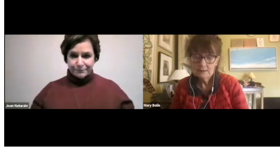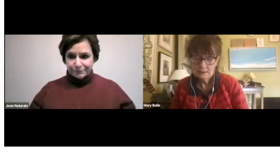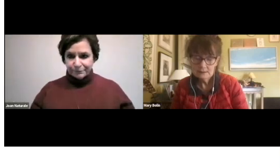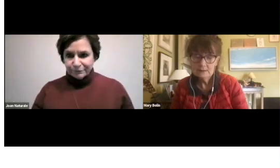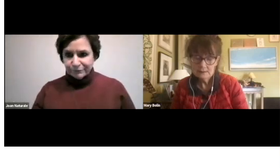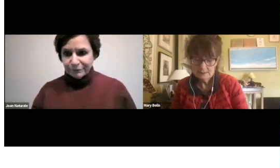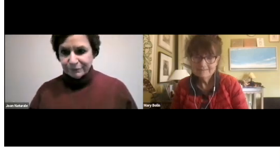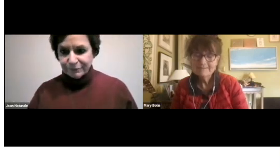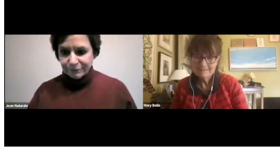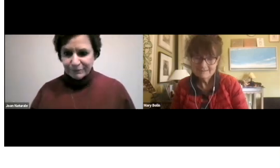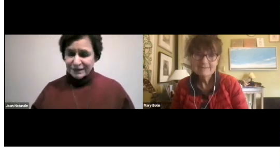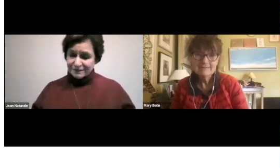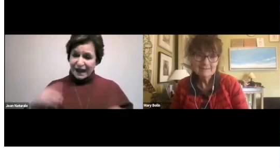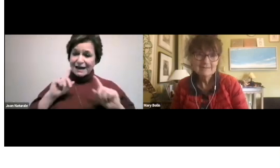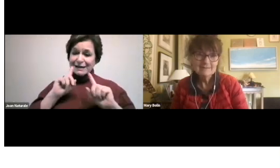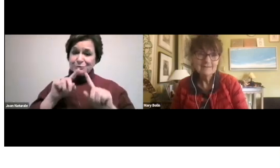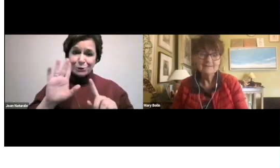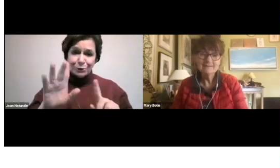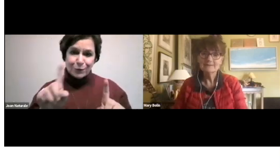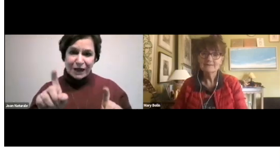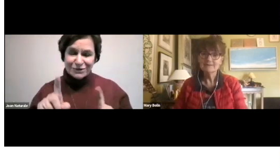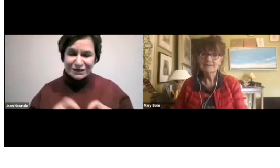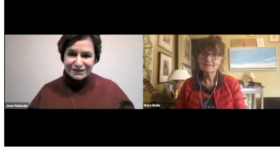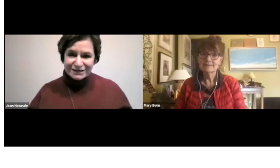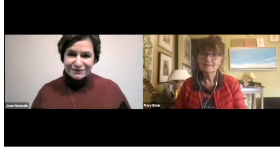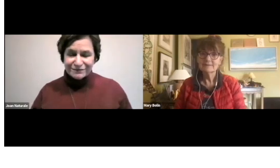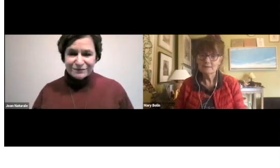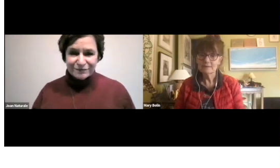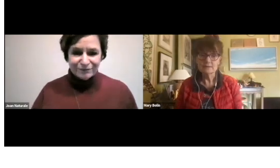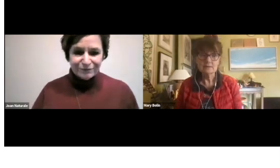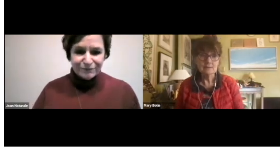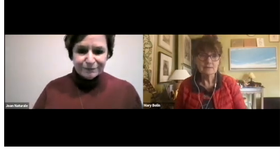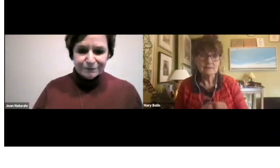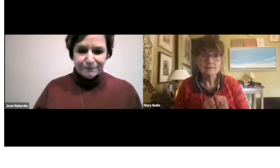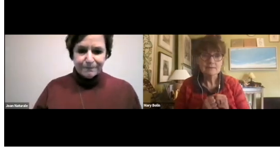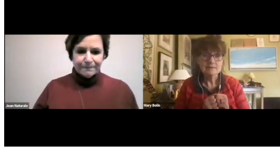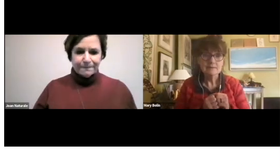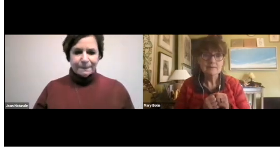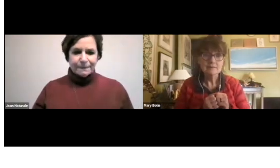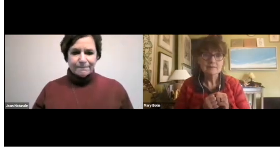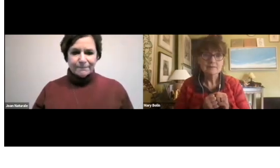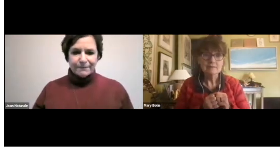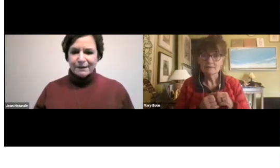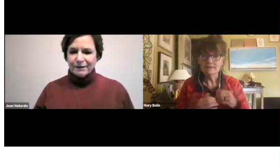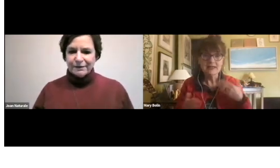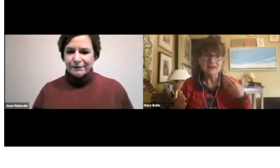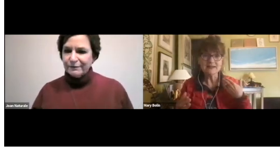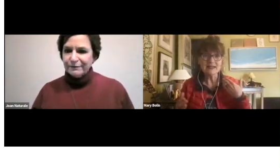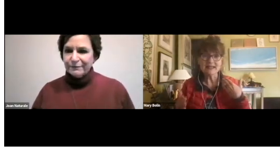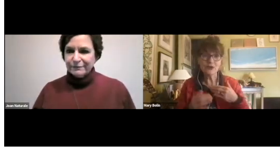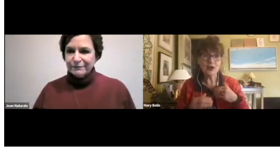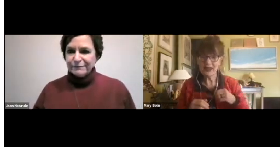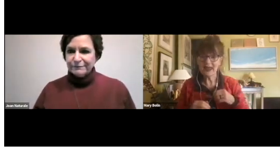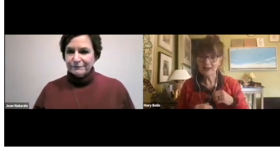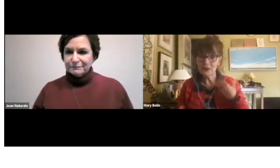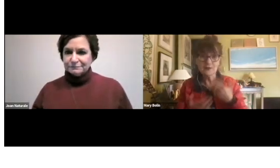Yeah, thank you for your question. That's great. Thank you.